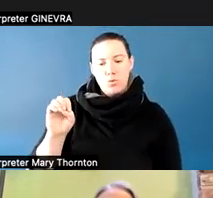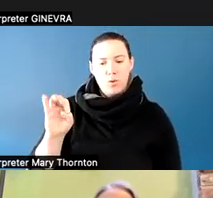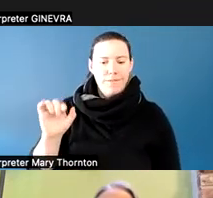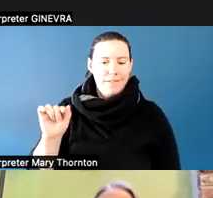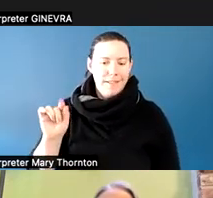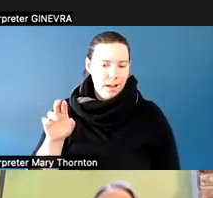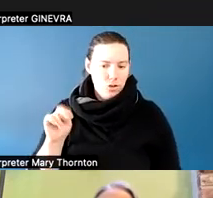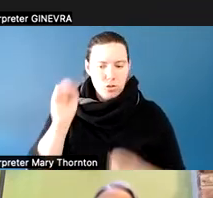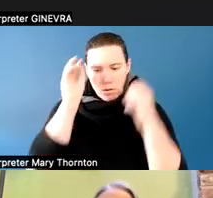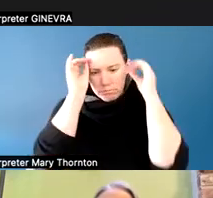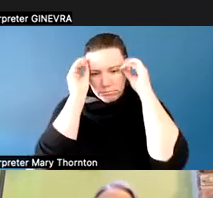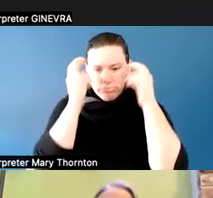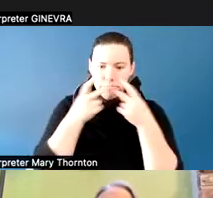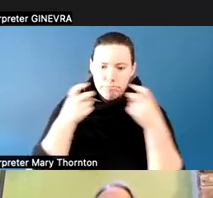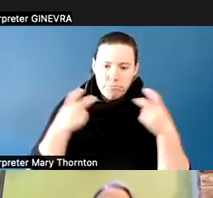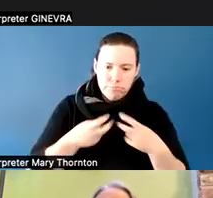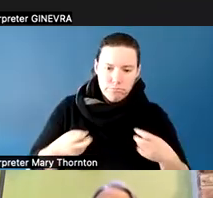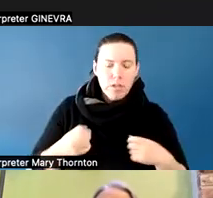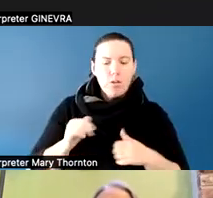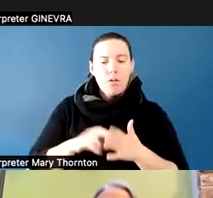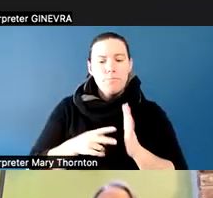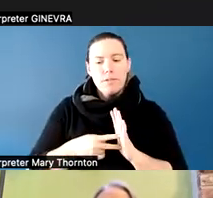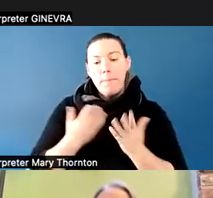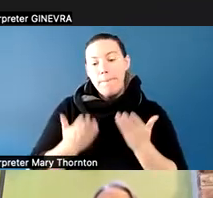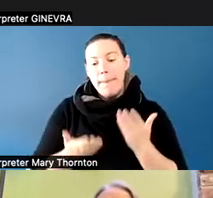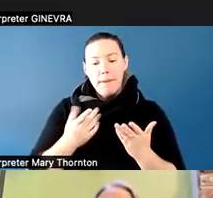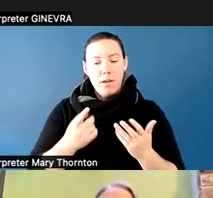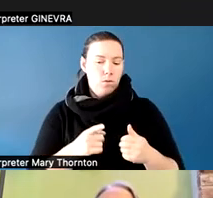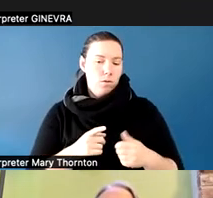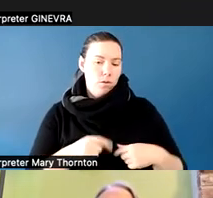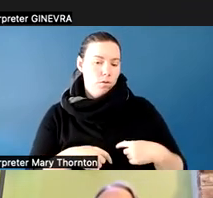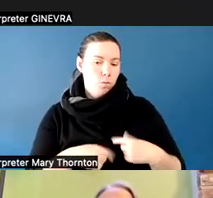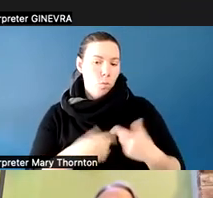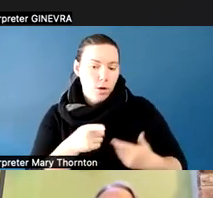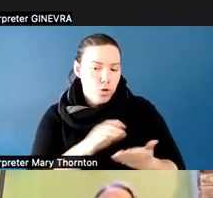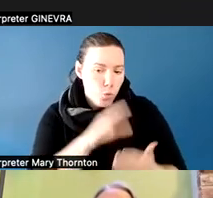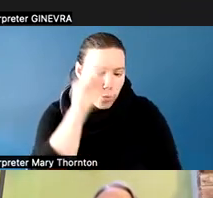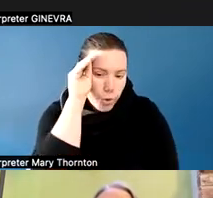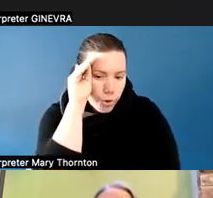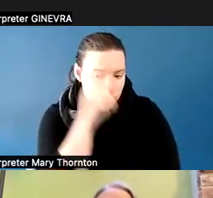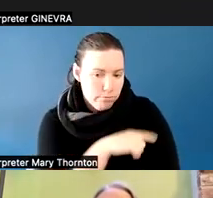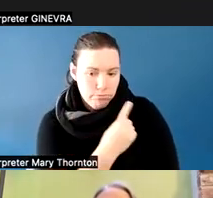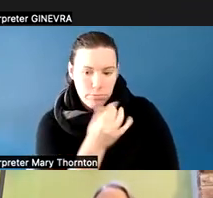What's one thing that you learned from the session today? And we collect that information, so we can get an idea